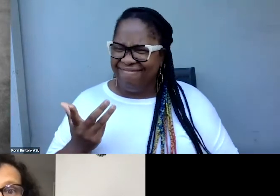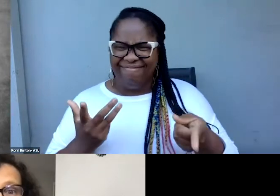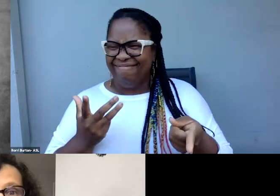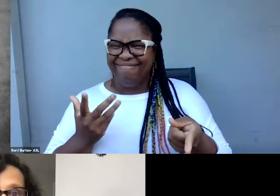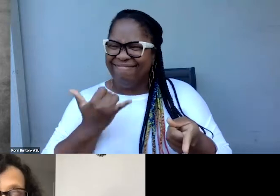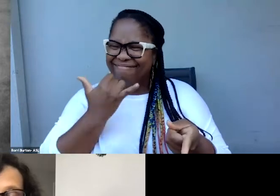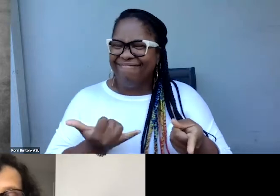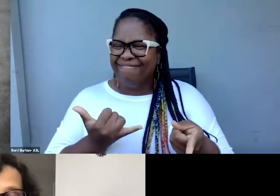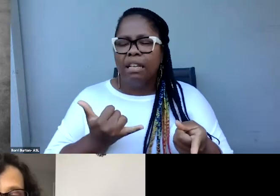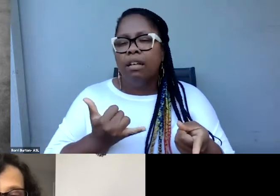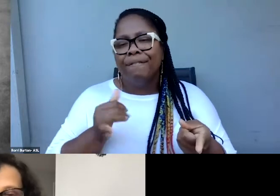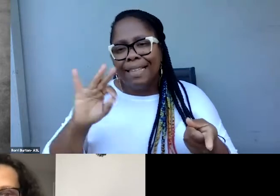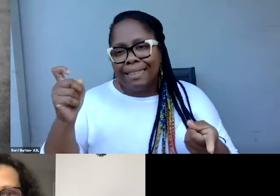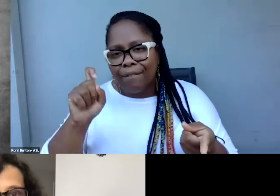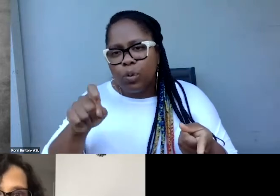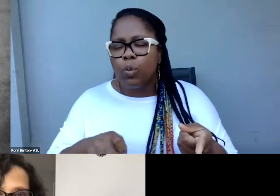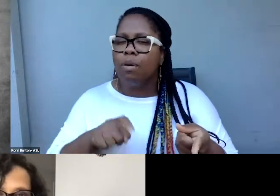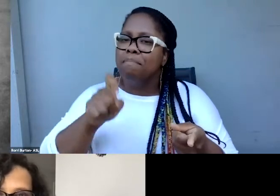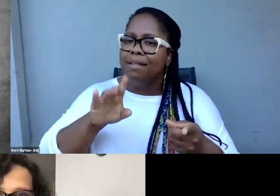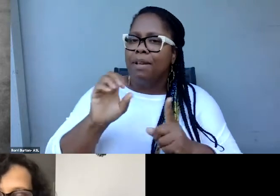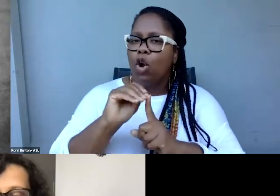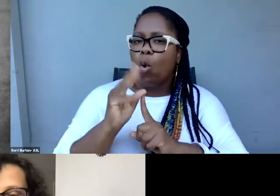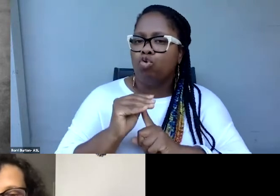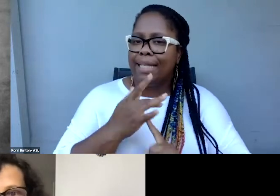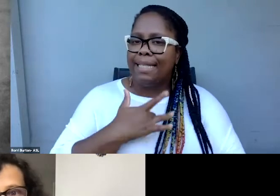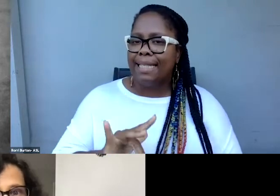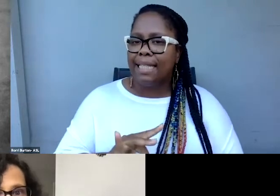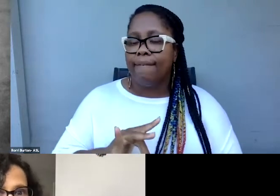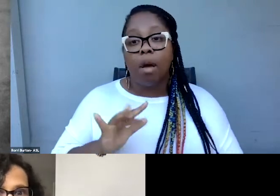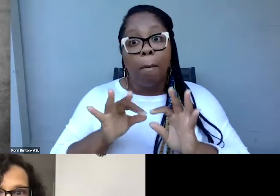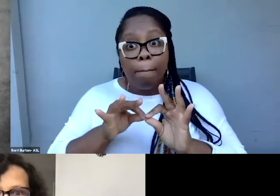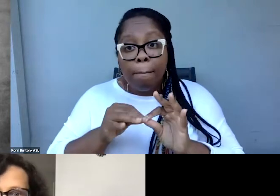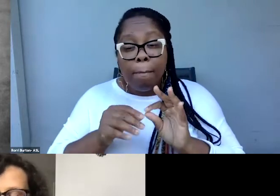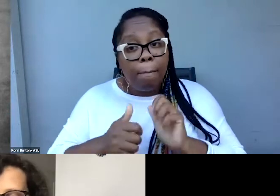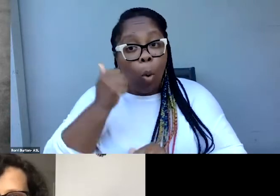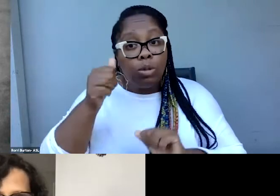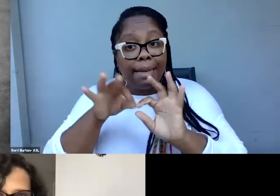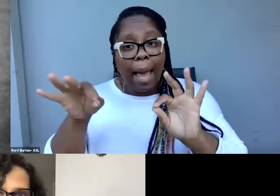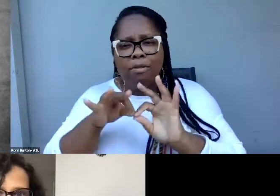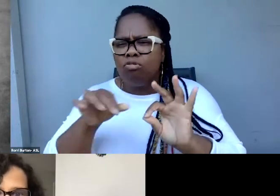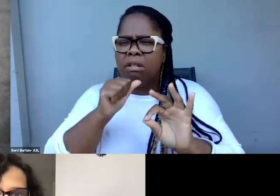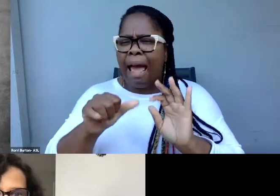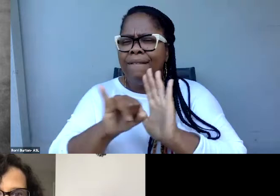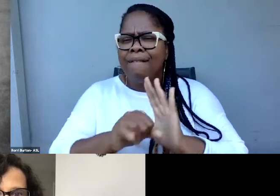Most of these budget captions do not identify the speakers that is required by the FCC.